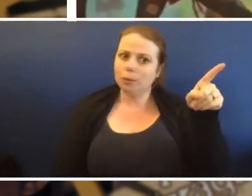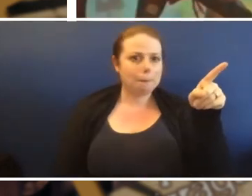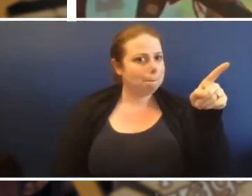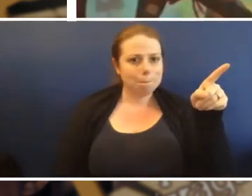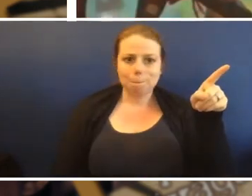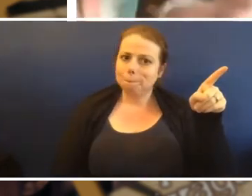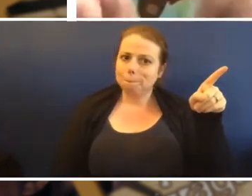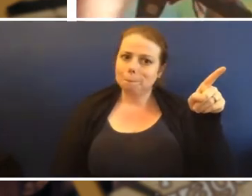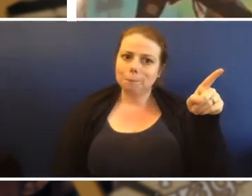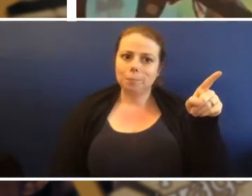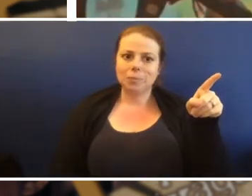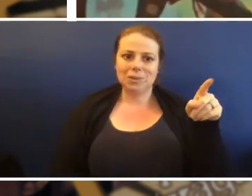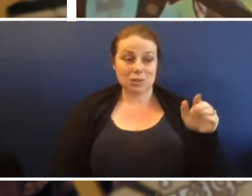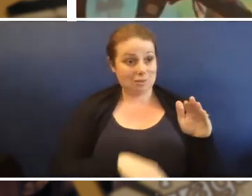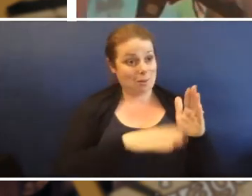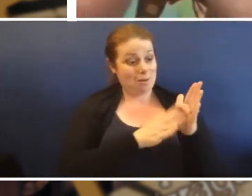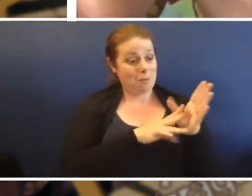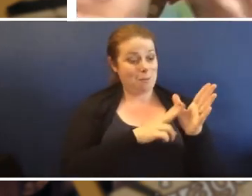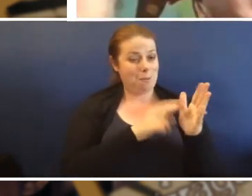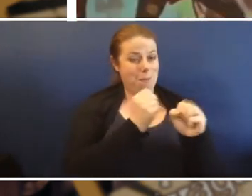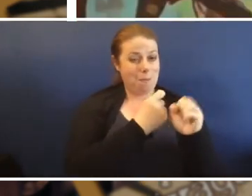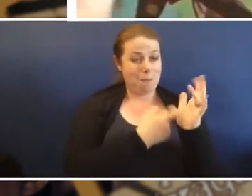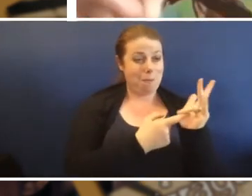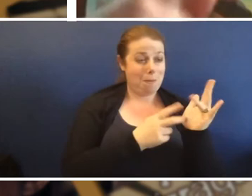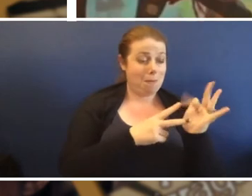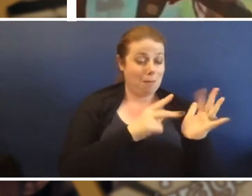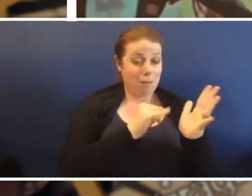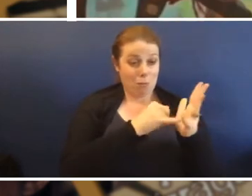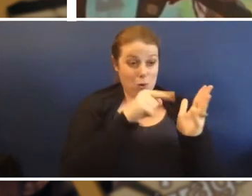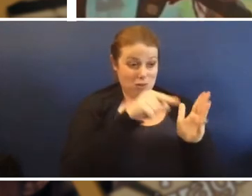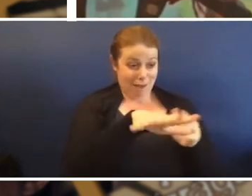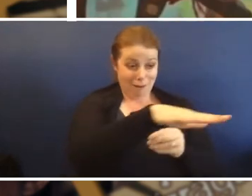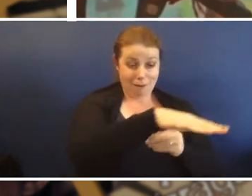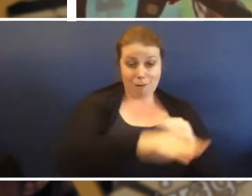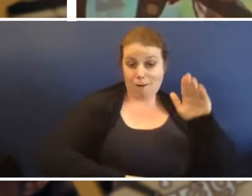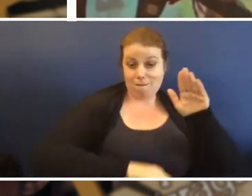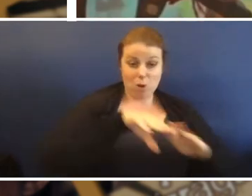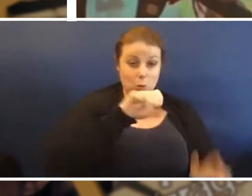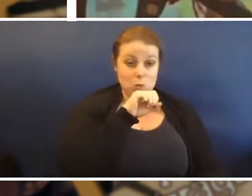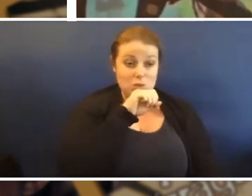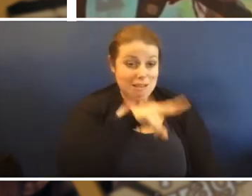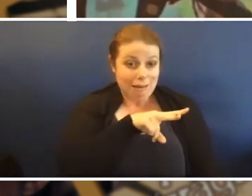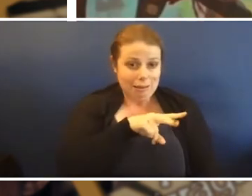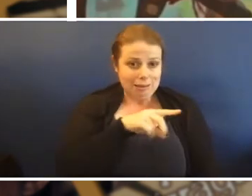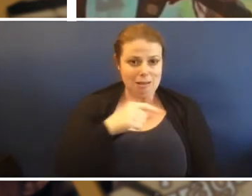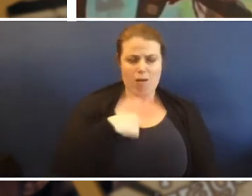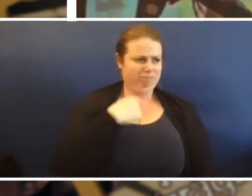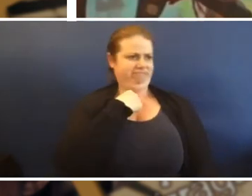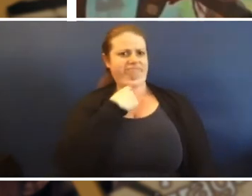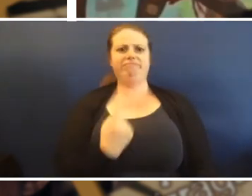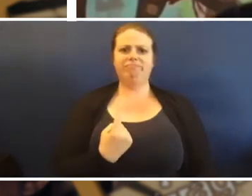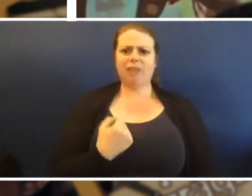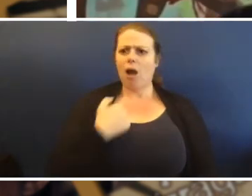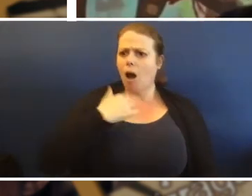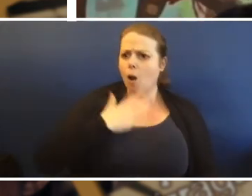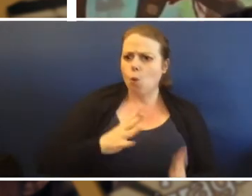and the whole mangrove is crawling with snakes. I don't care, I just want my